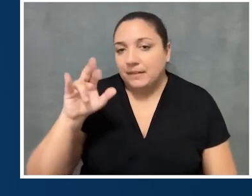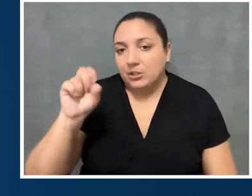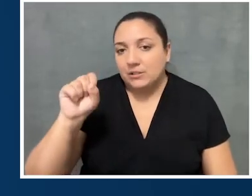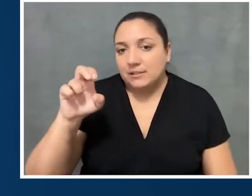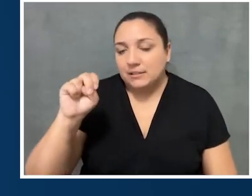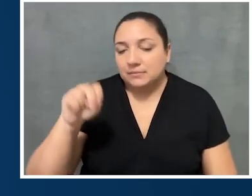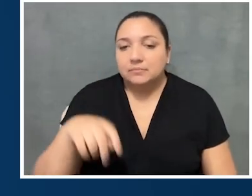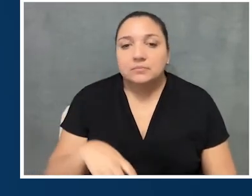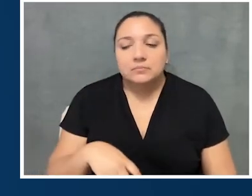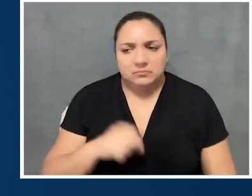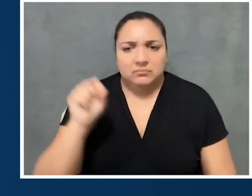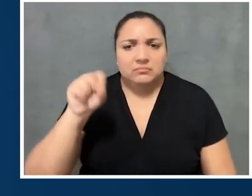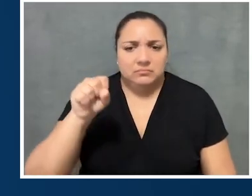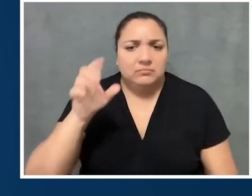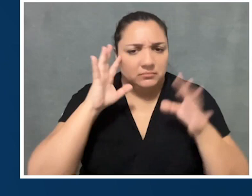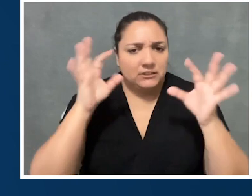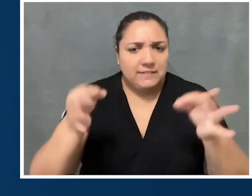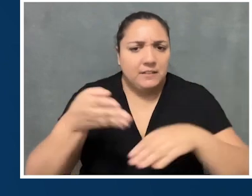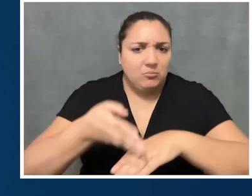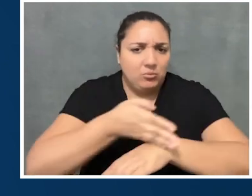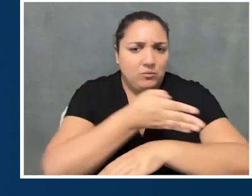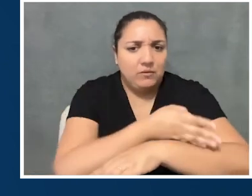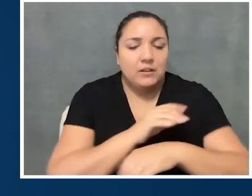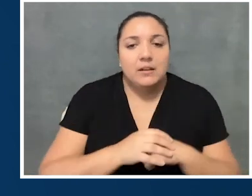there's definitely been improvement. I think, like you said,